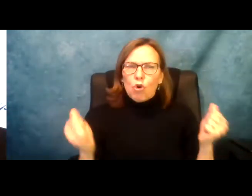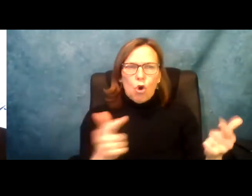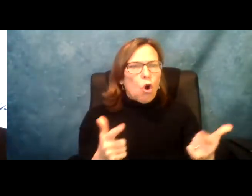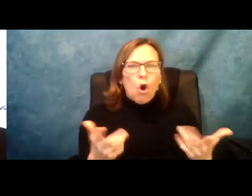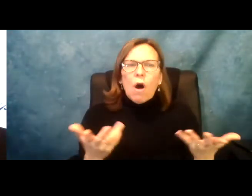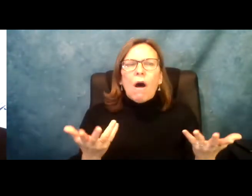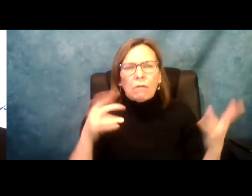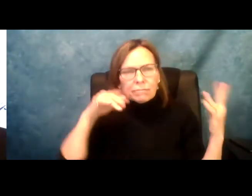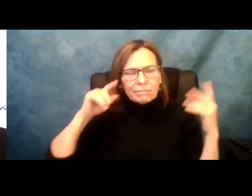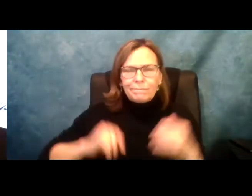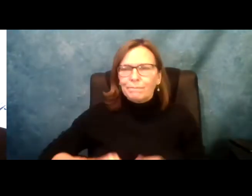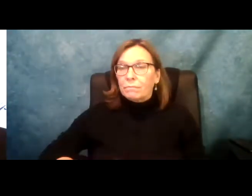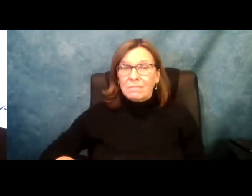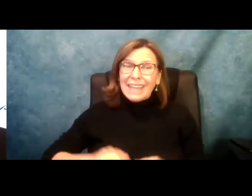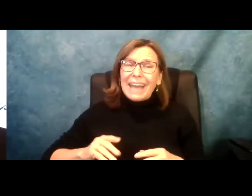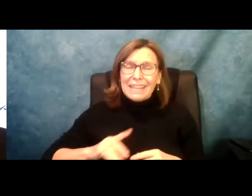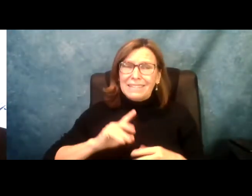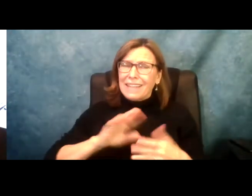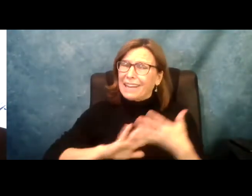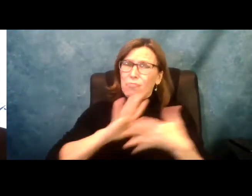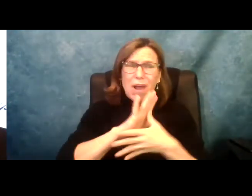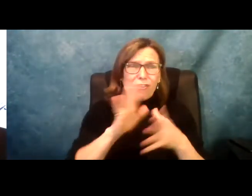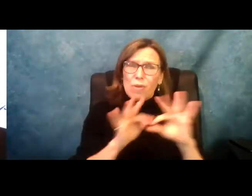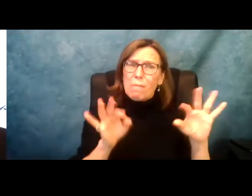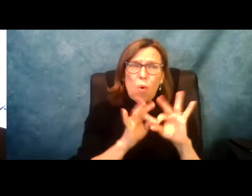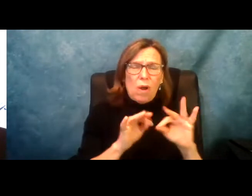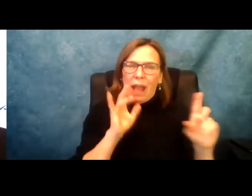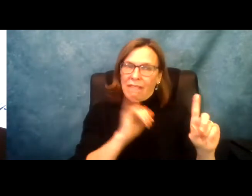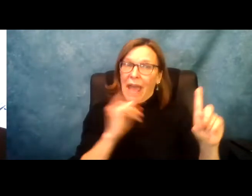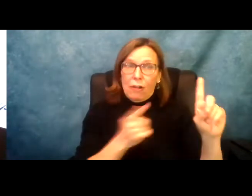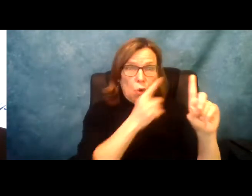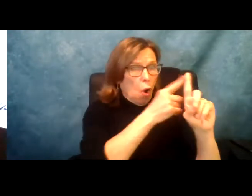to increase salaries across the board. It is